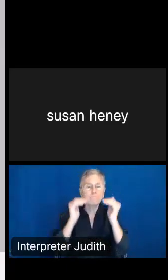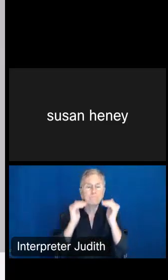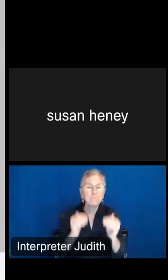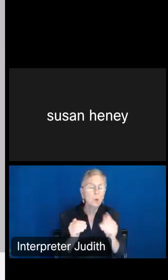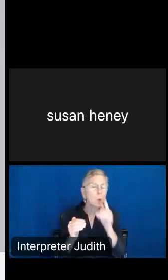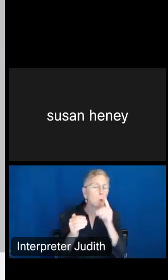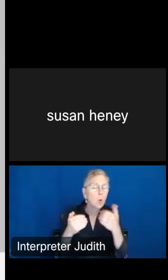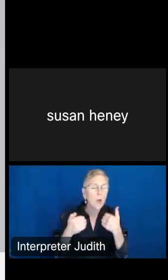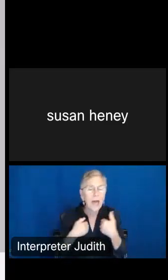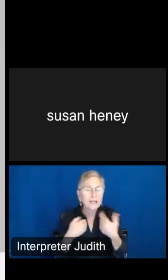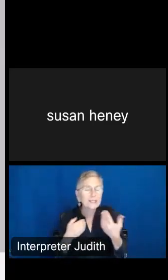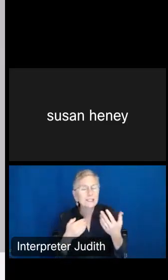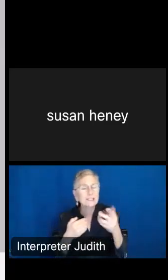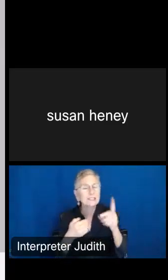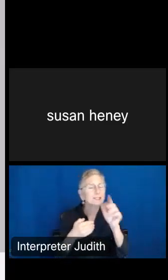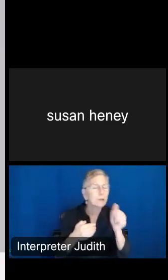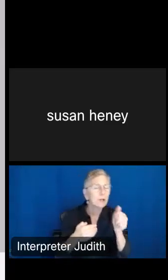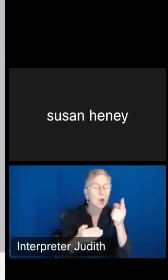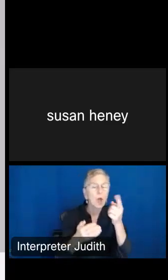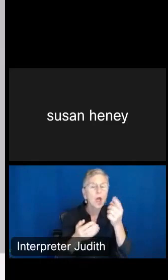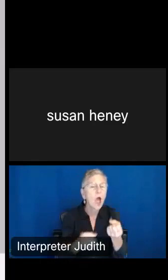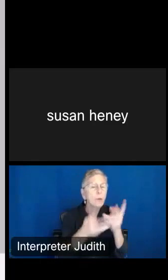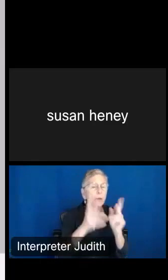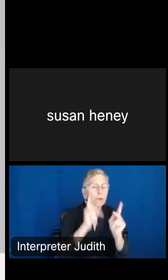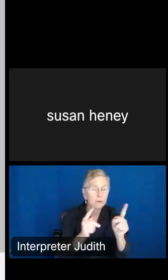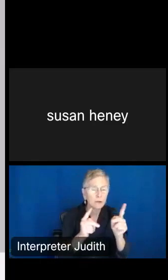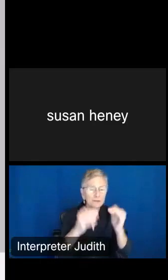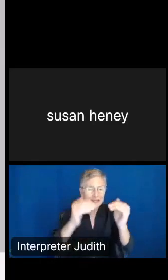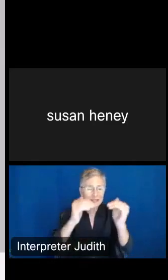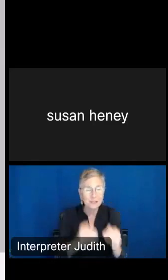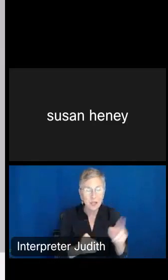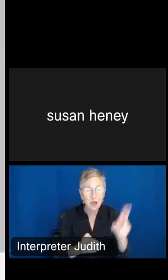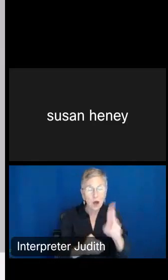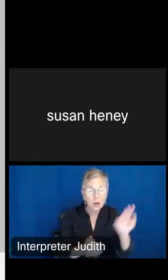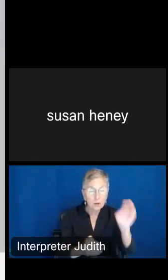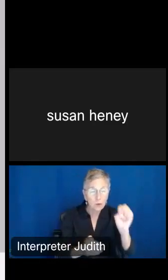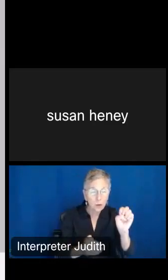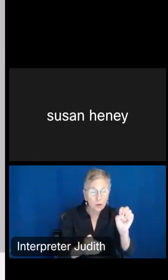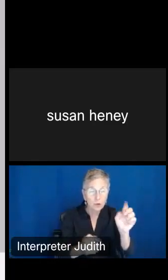population like. There's a second one, employment to population ratio for people with a disability.